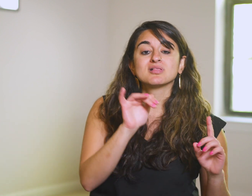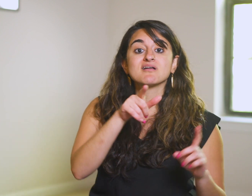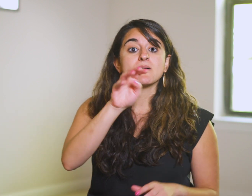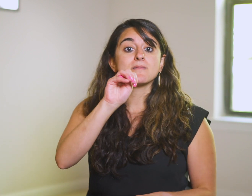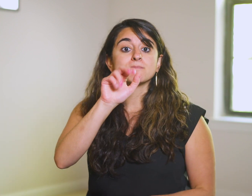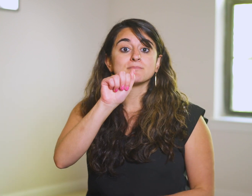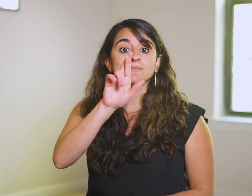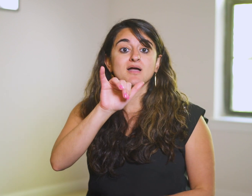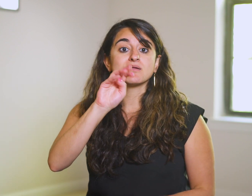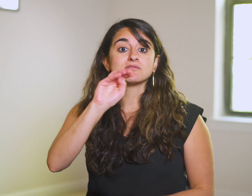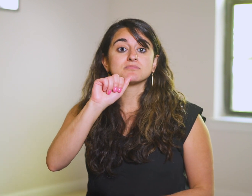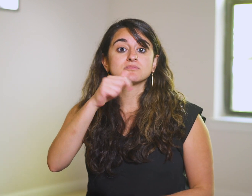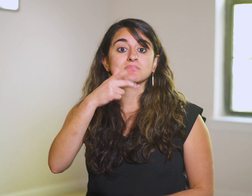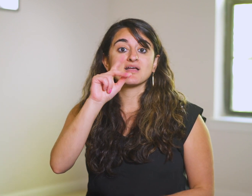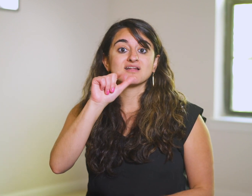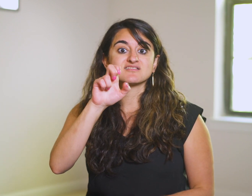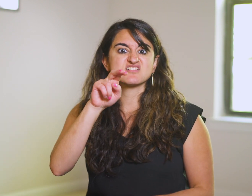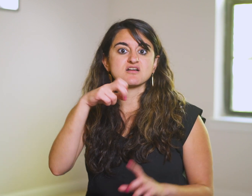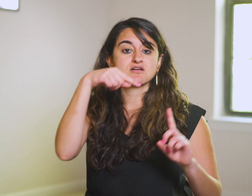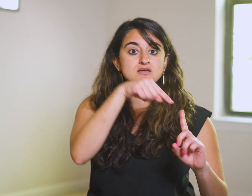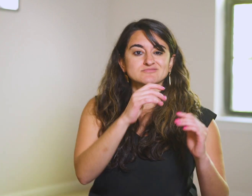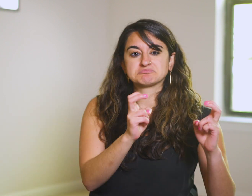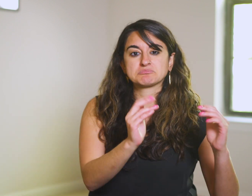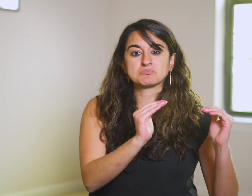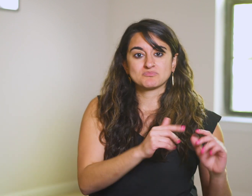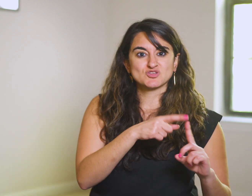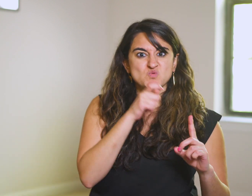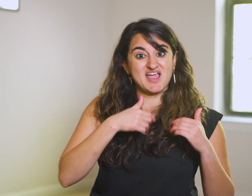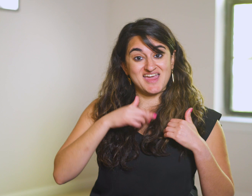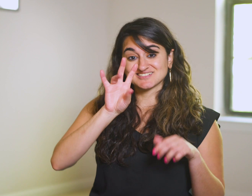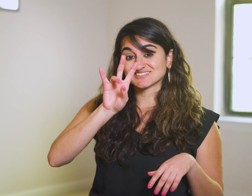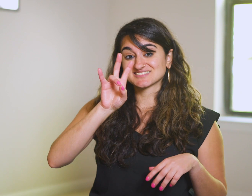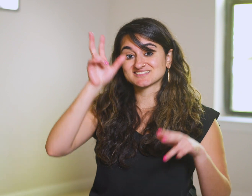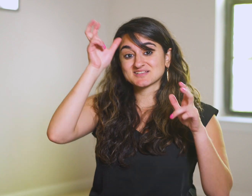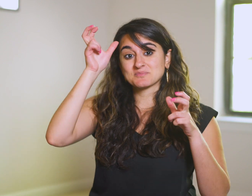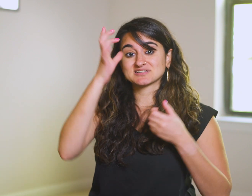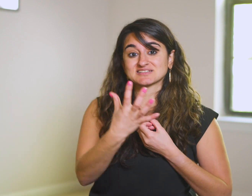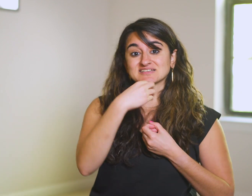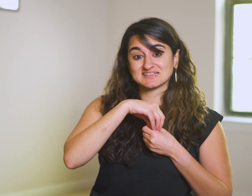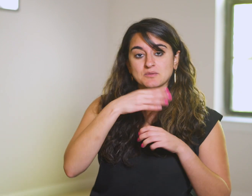like Mary Magdalene, who had seven demons